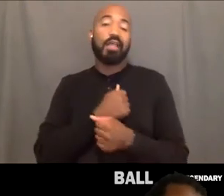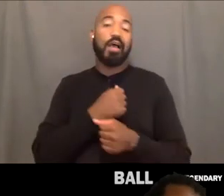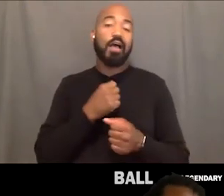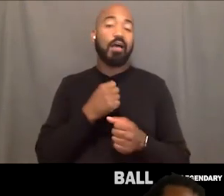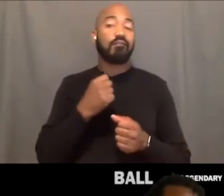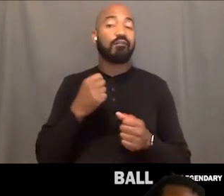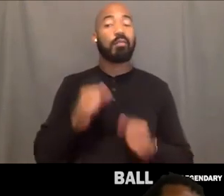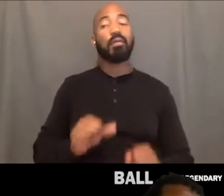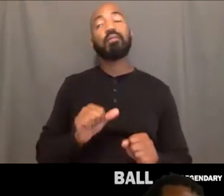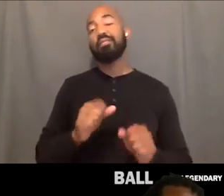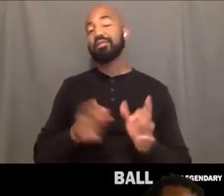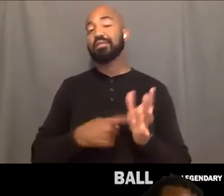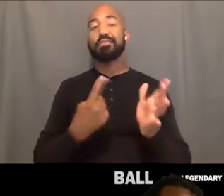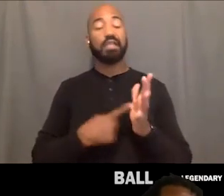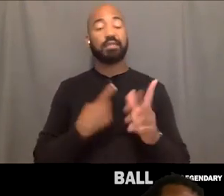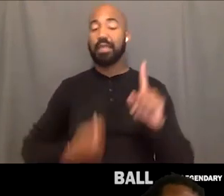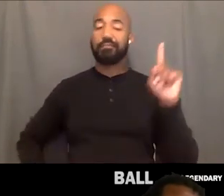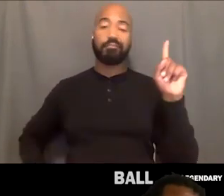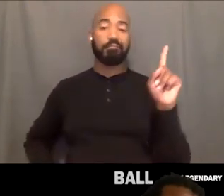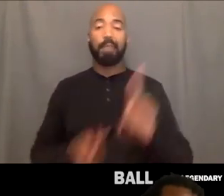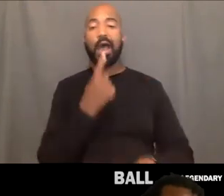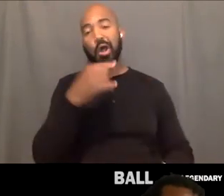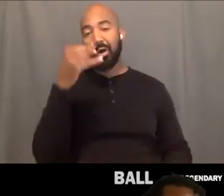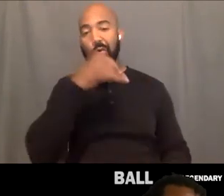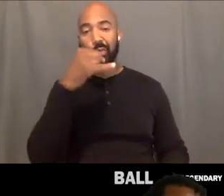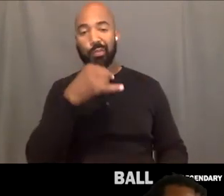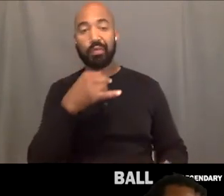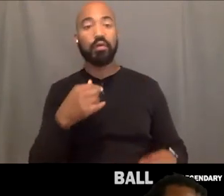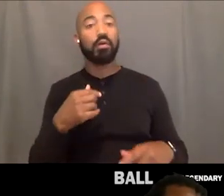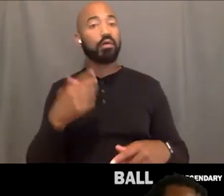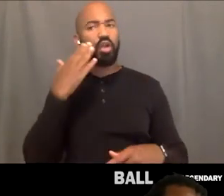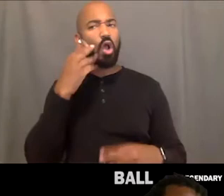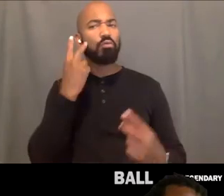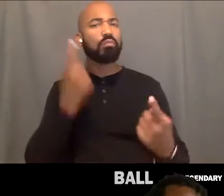You know, reflect back on old times and everything else. That's joy to me